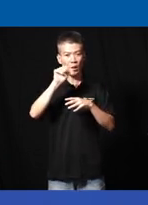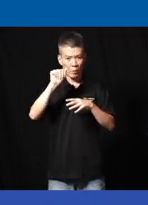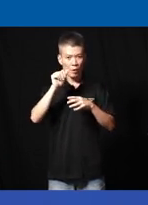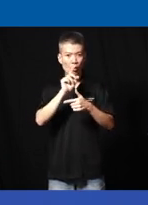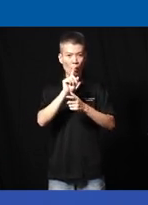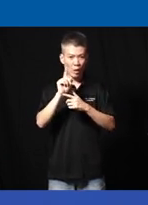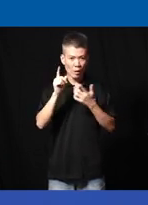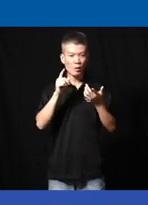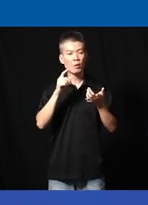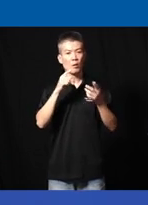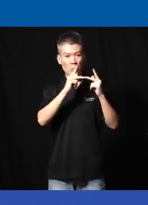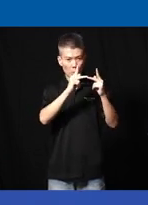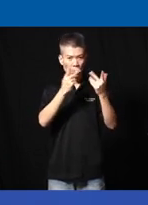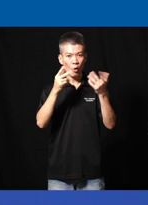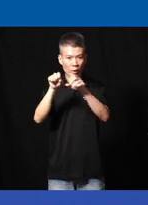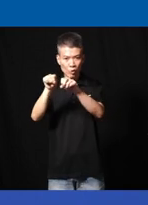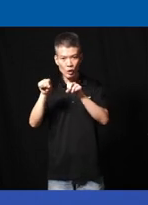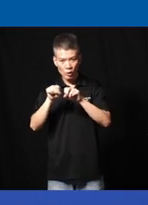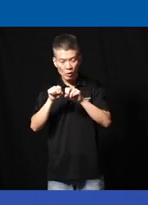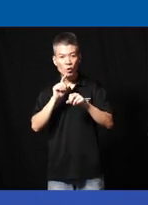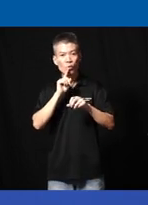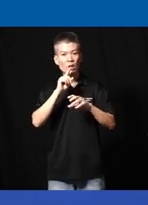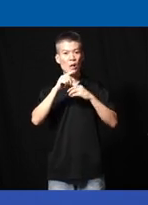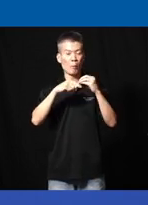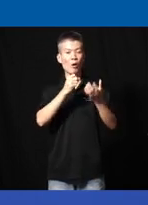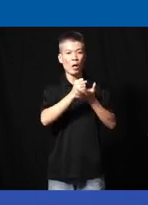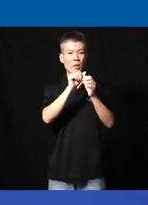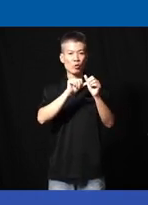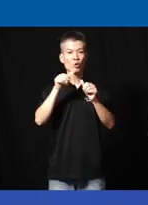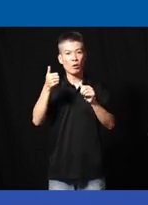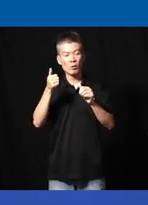it's permanent or situational so it's really about helping each other right helping each